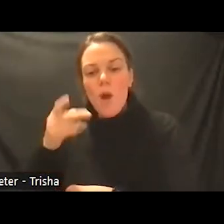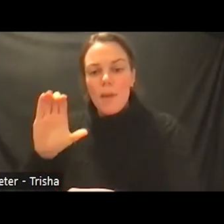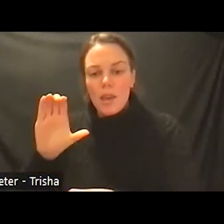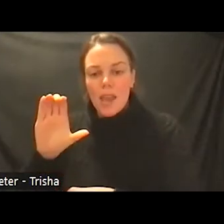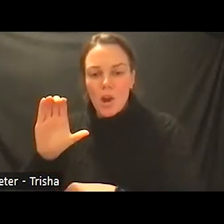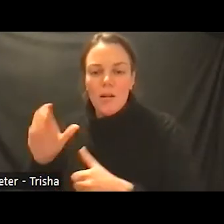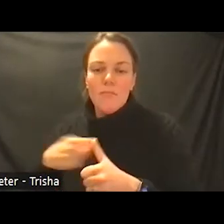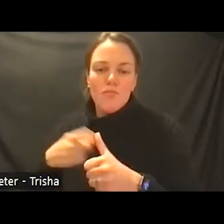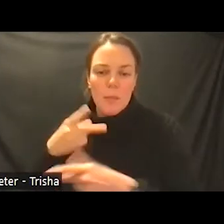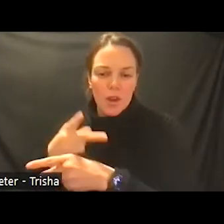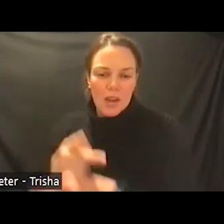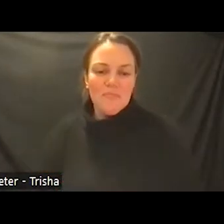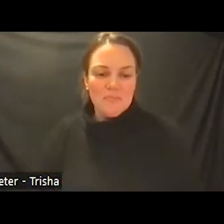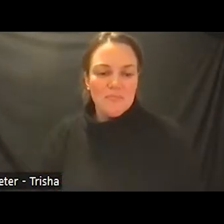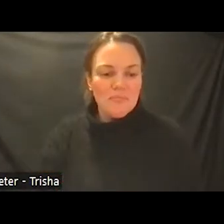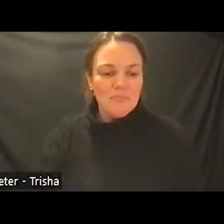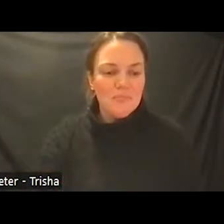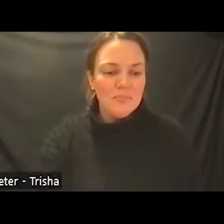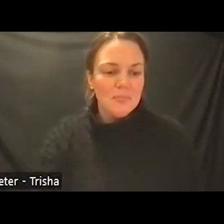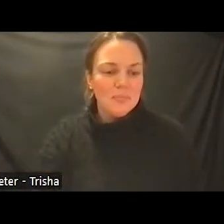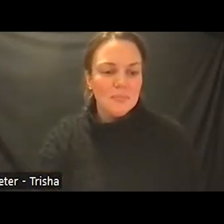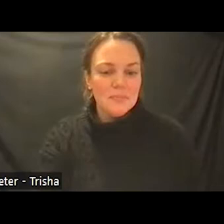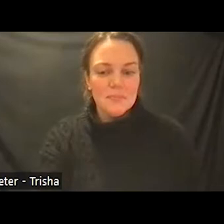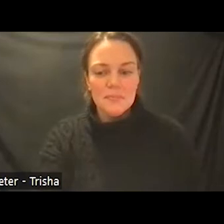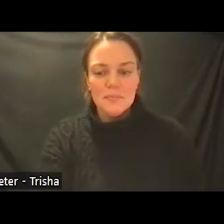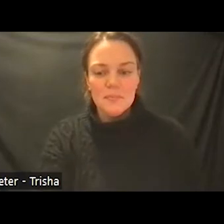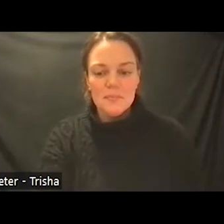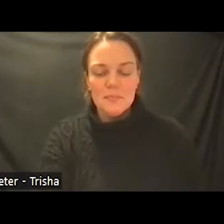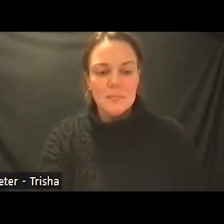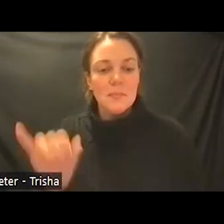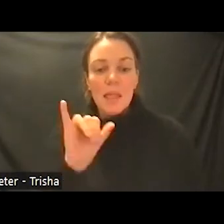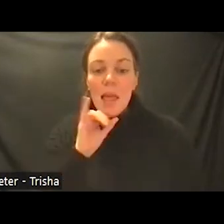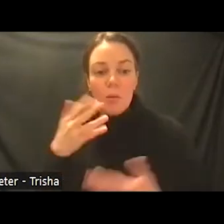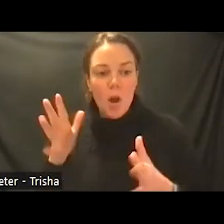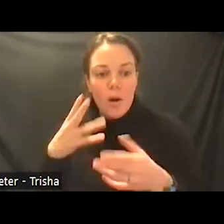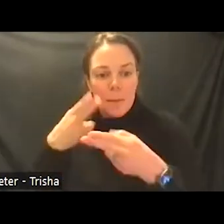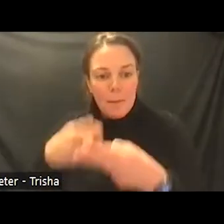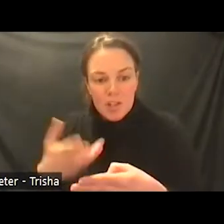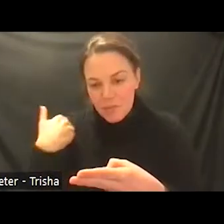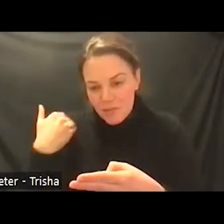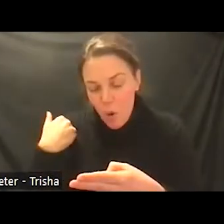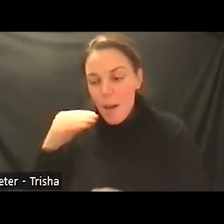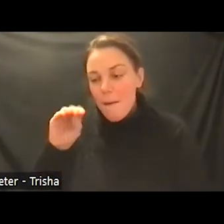as dr bashevitz mentioned earlier our methadone maintenance clinic and our chemical dependency